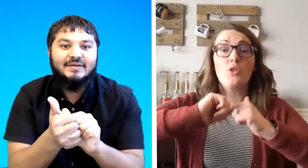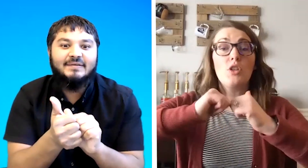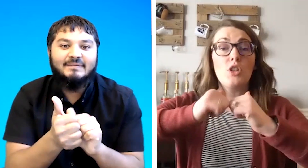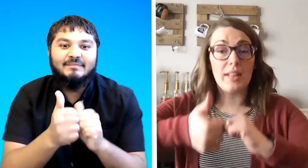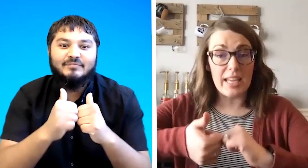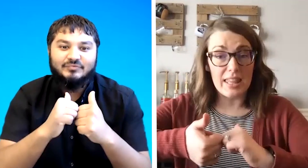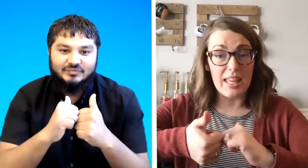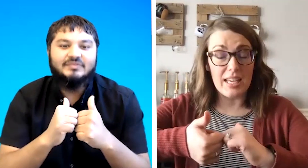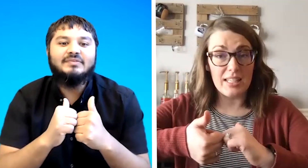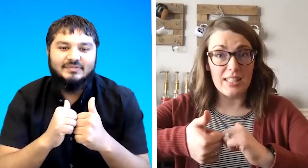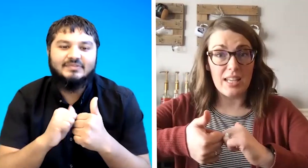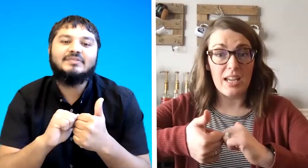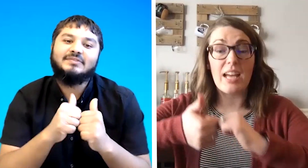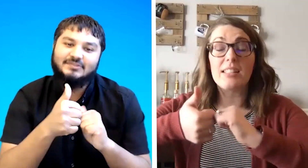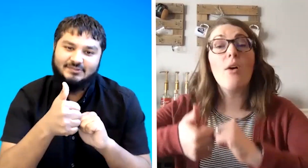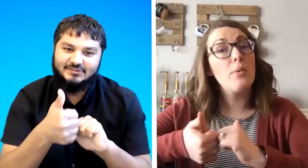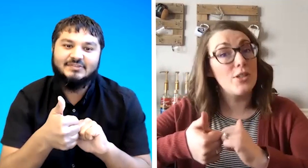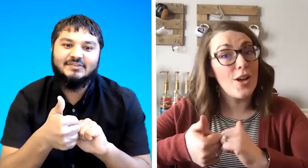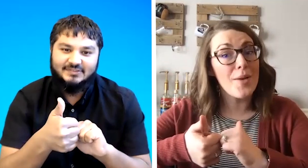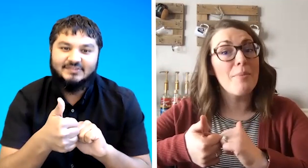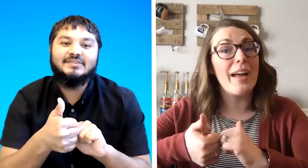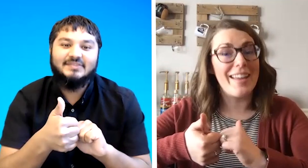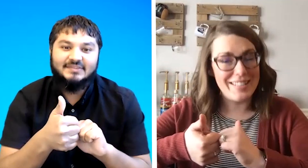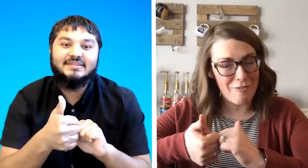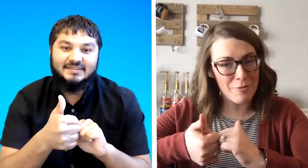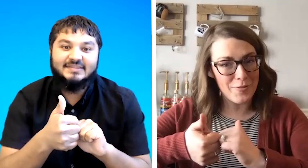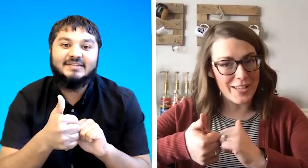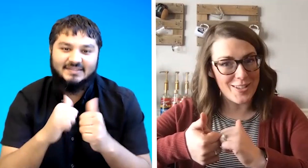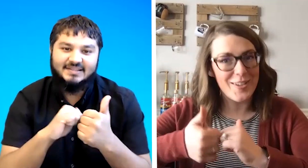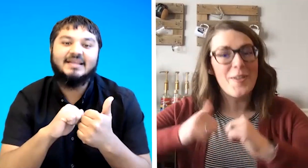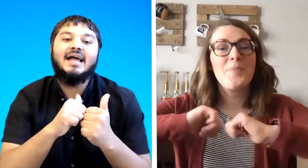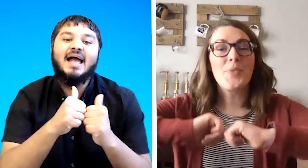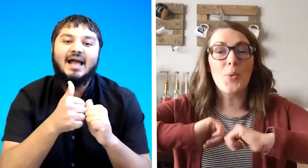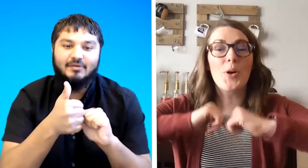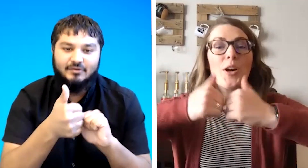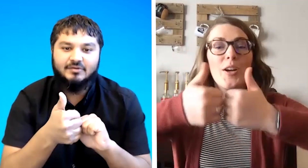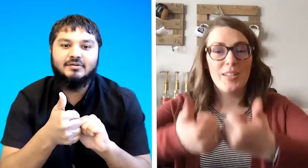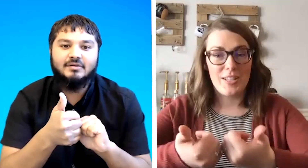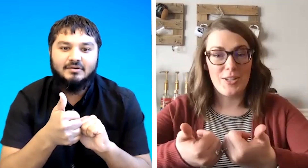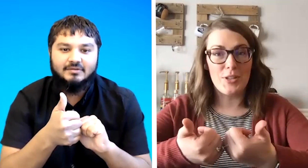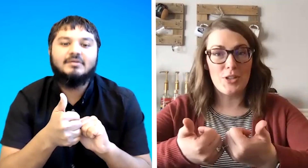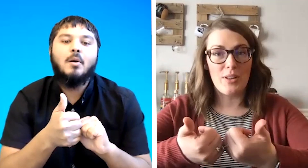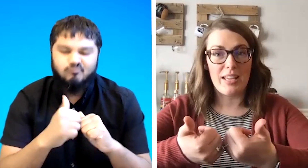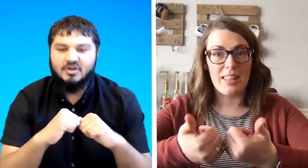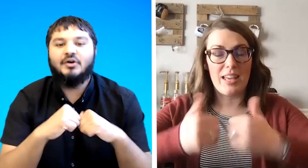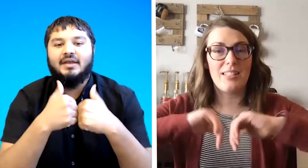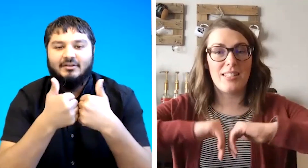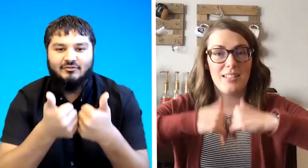do it like this that's how i was taught by a deaf professor or you can do it like this okay fine